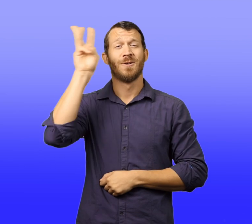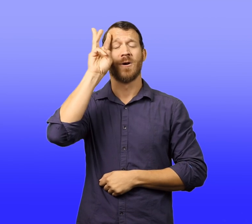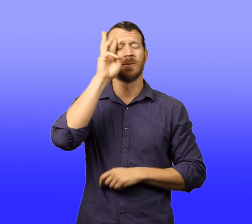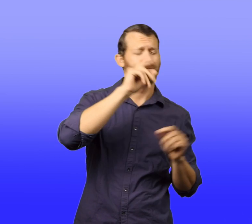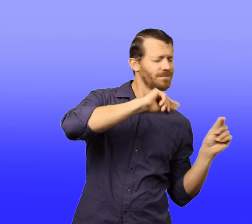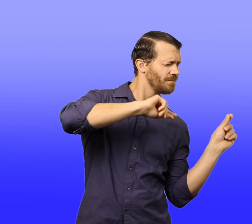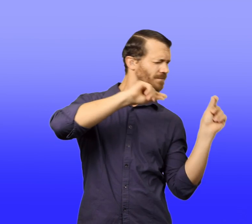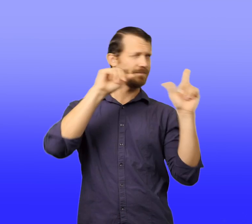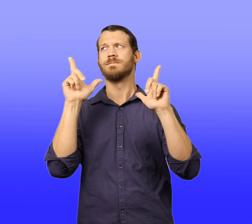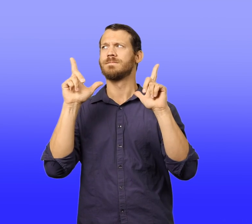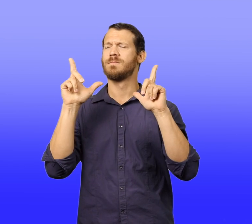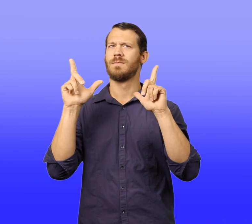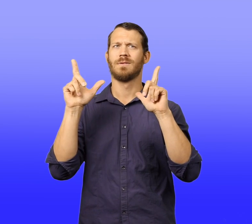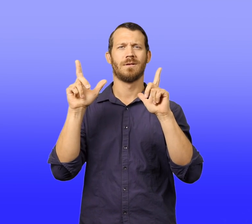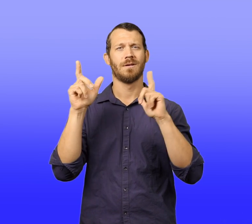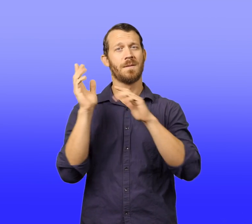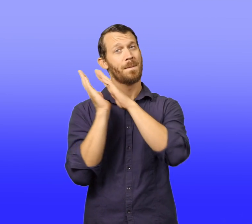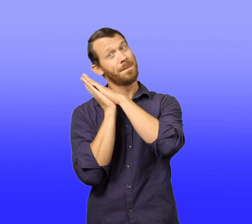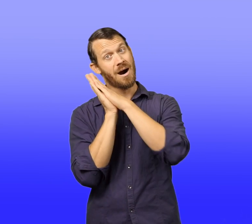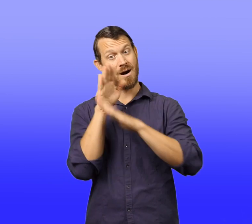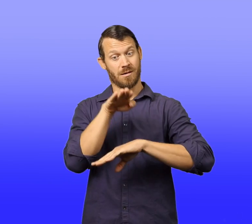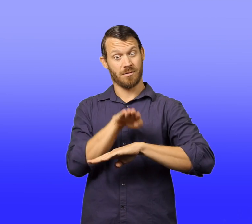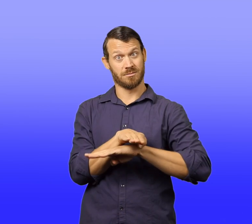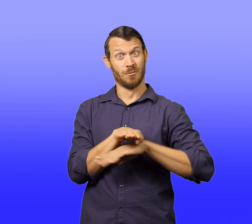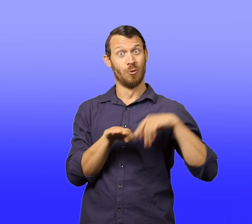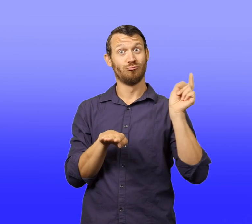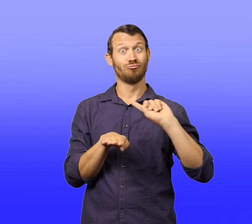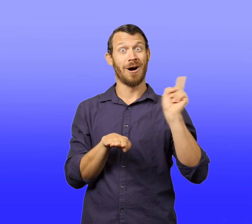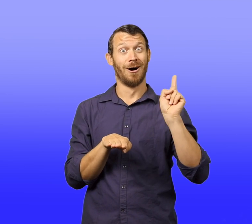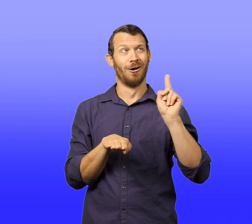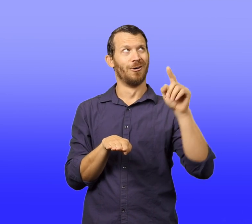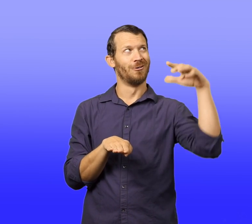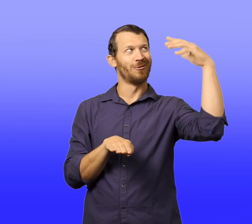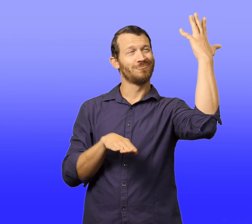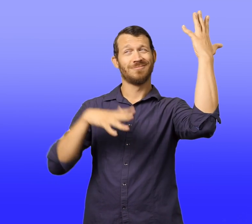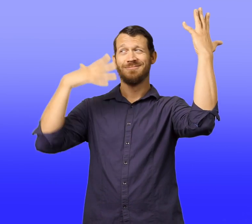When Walter woke up, his bed was standing in the shade of two tall trees.